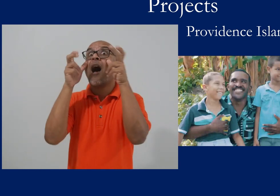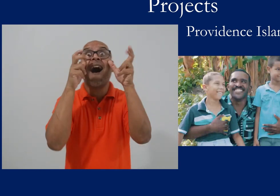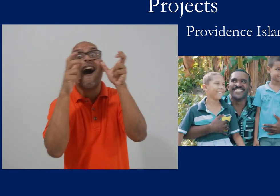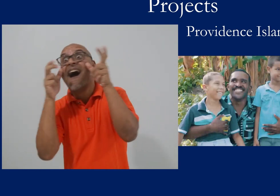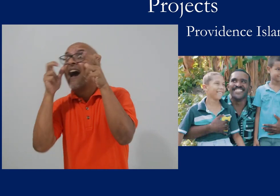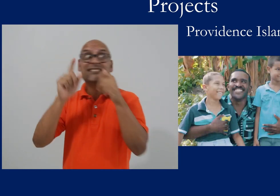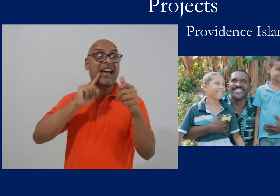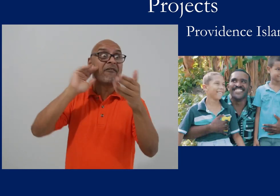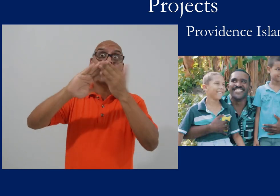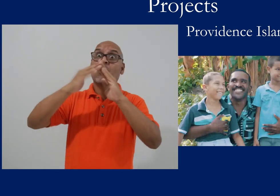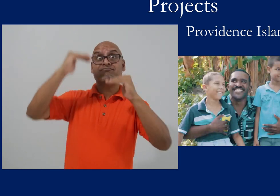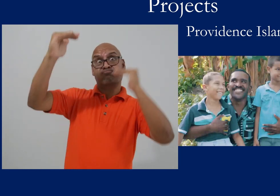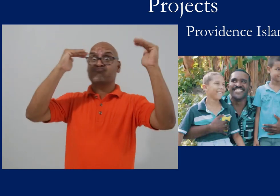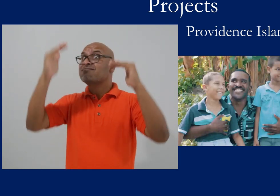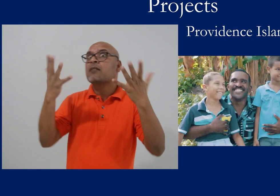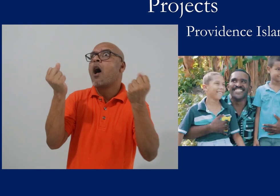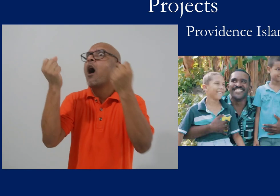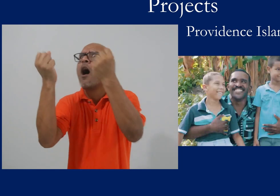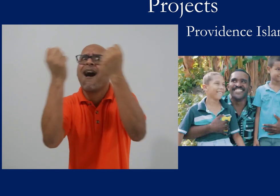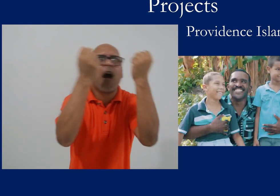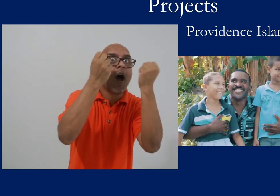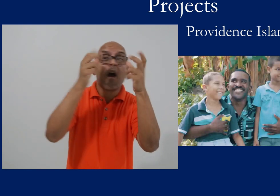He was excited to see all the different deaf adults and all the sign language